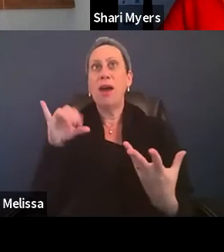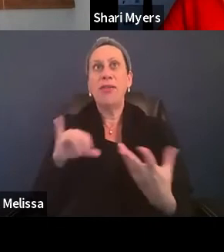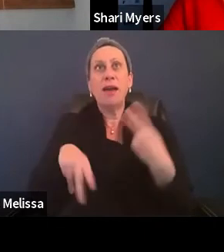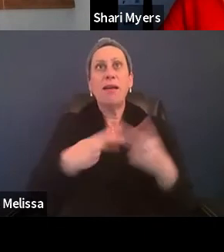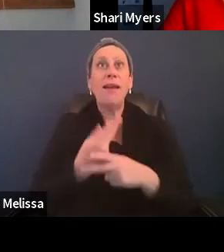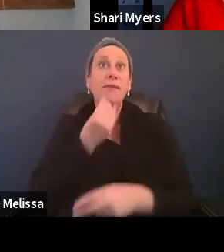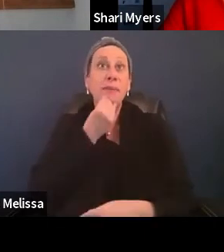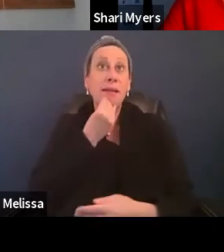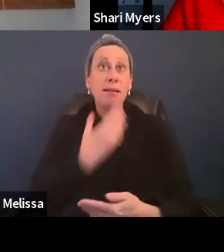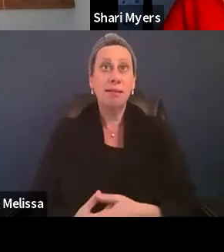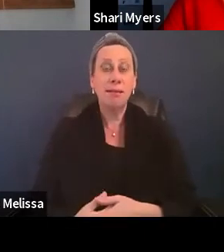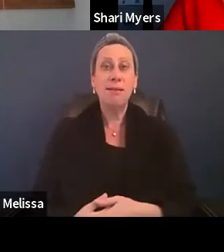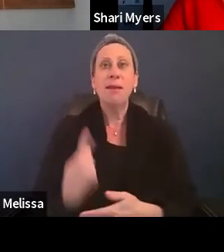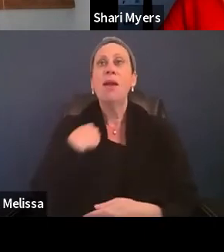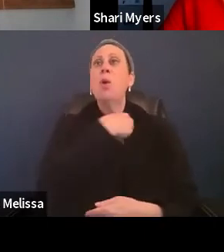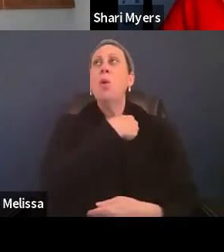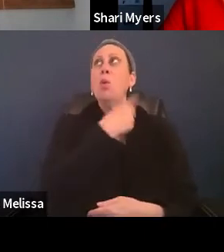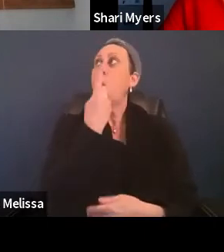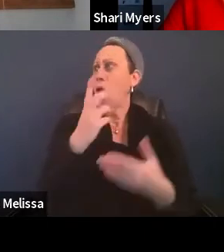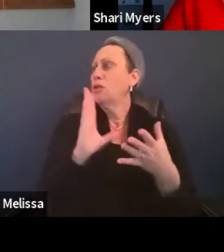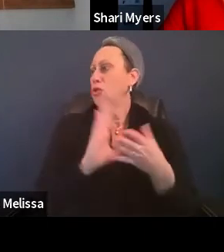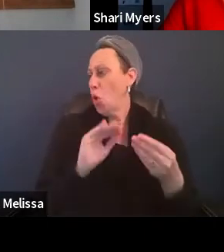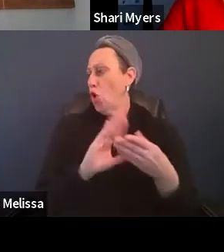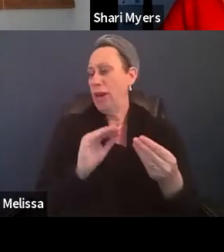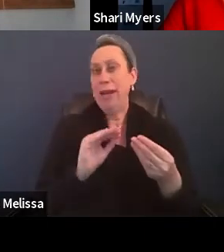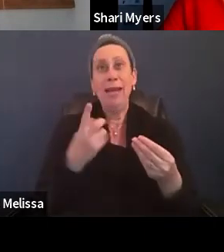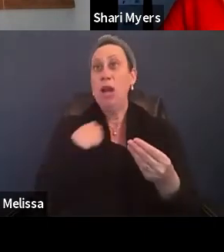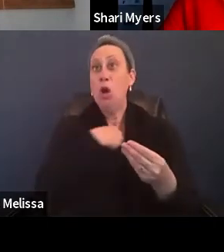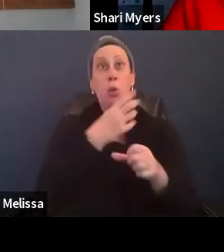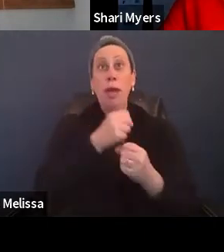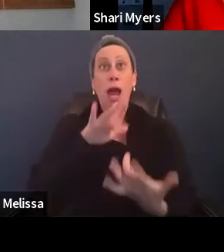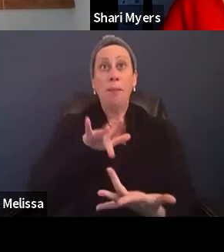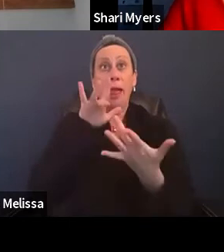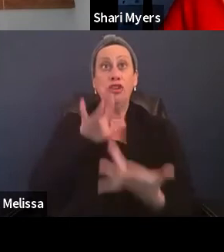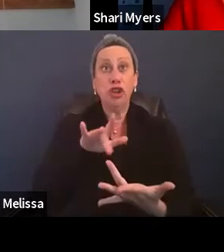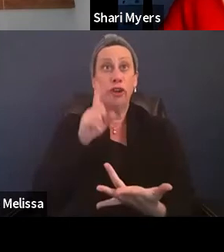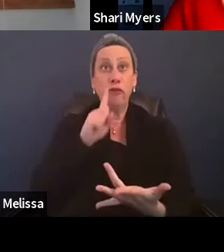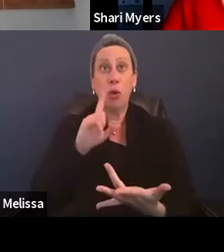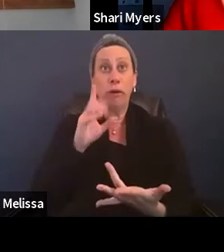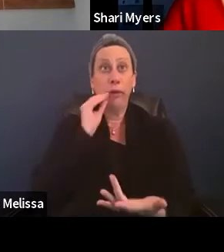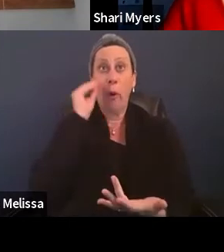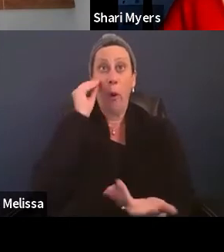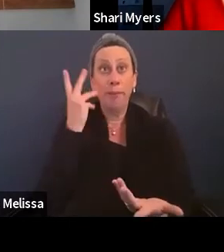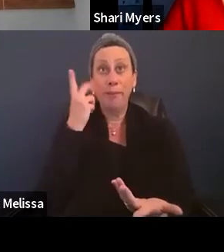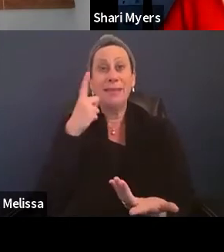We've one story is we simply got a blender for our household because they needed us off diet.